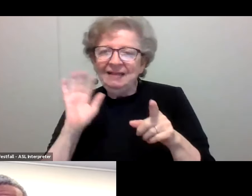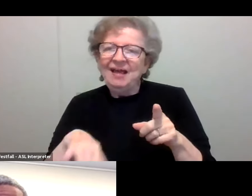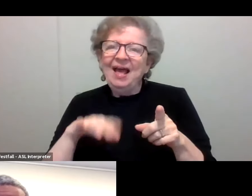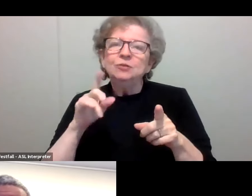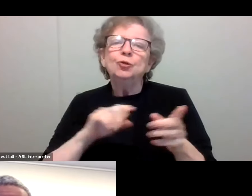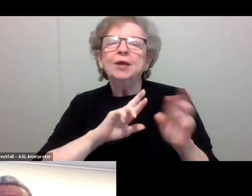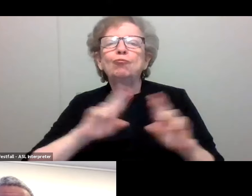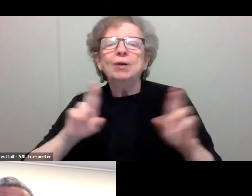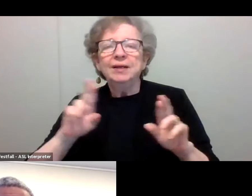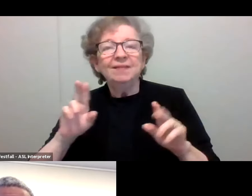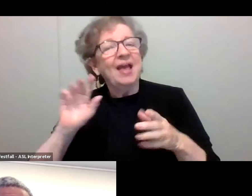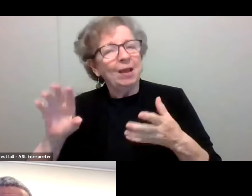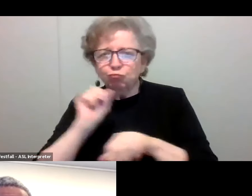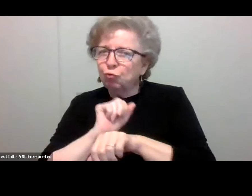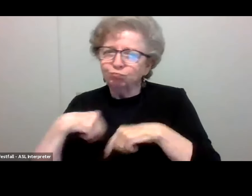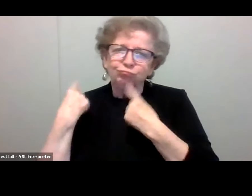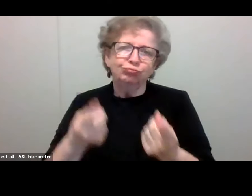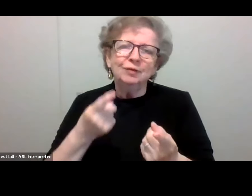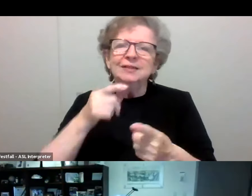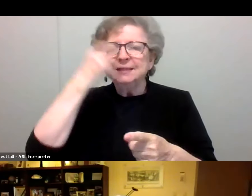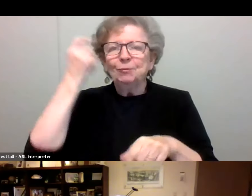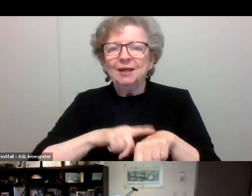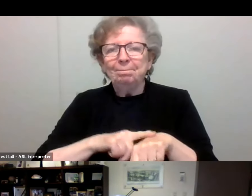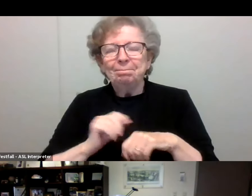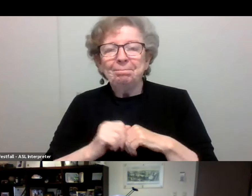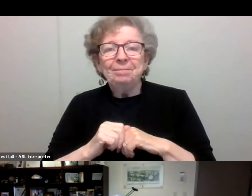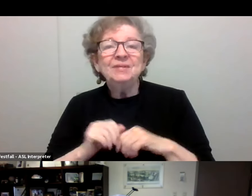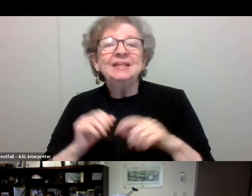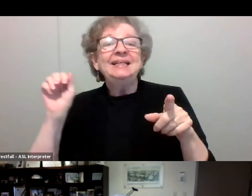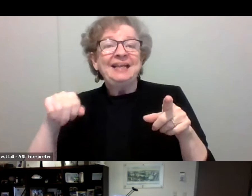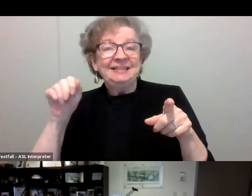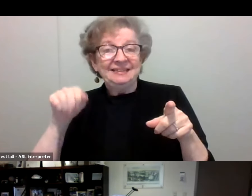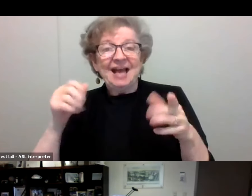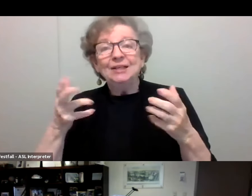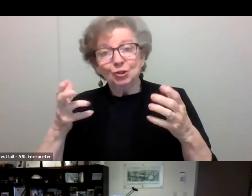so I just want to mention that. Yeah, I'm gonna make a plug for these events.